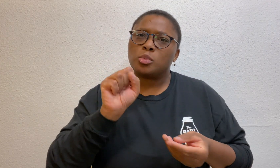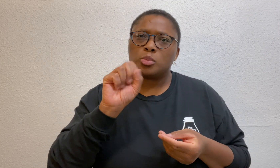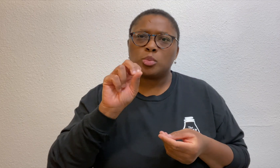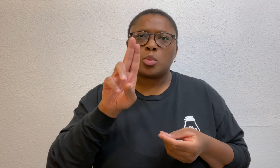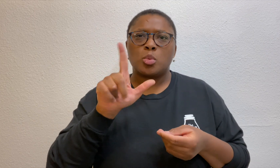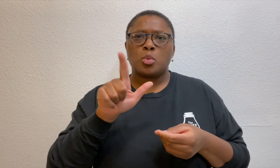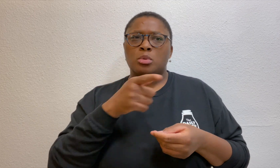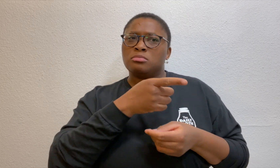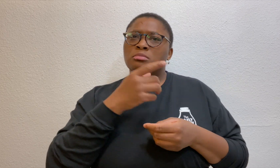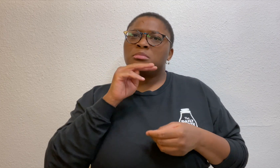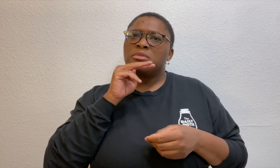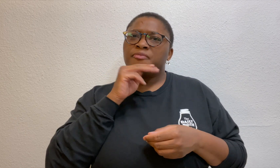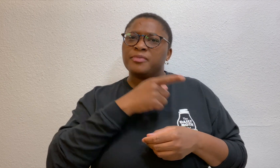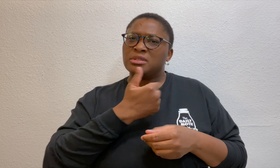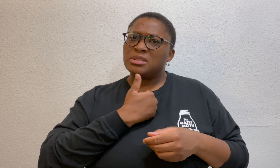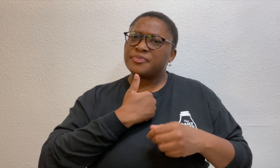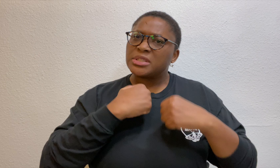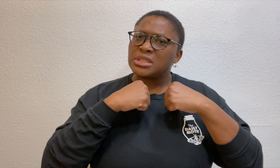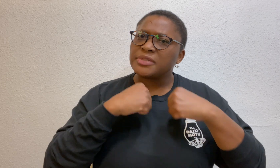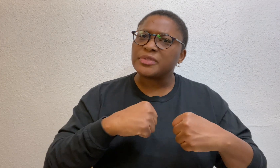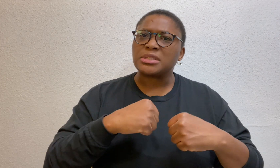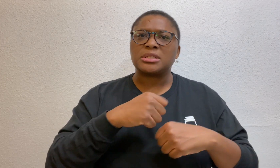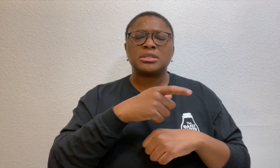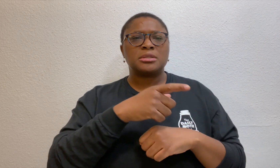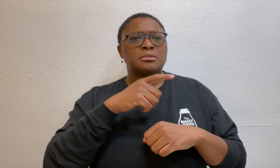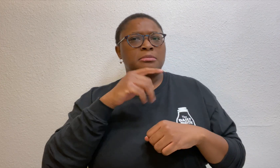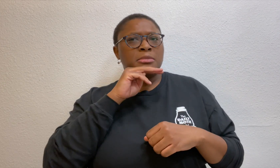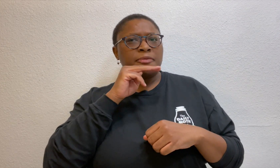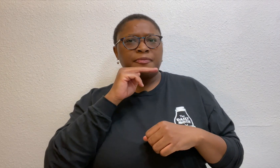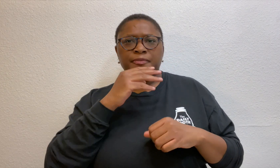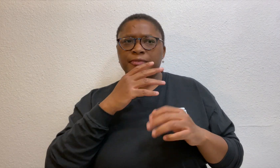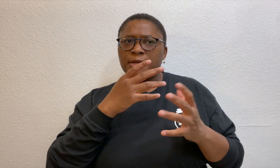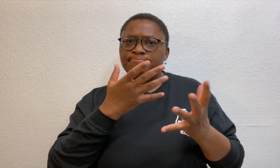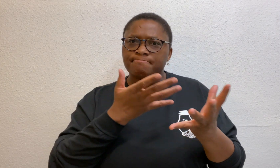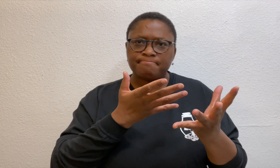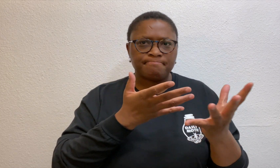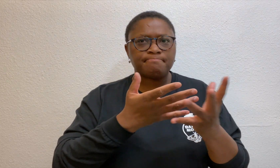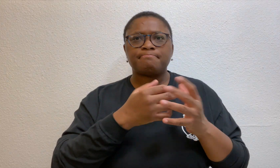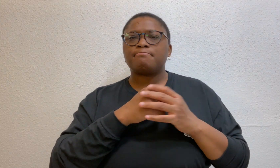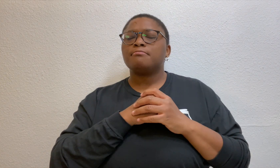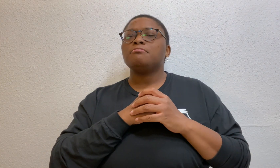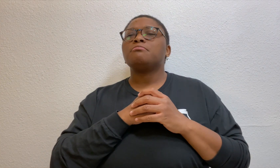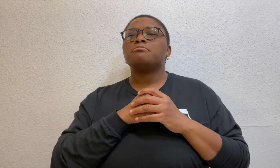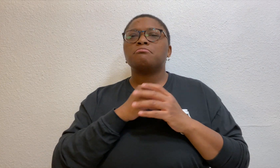a gentle soul who acted out in self defense.